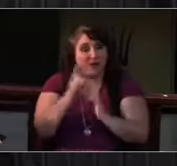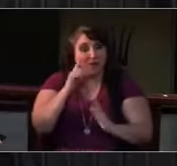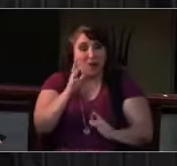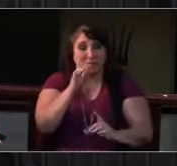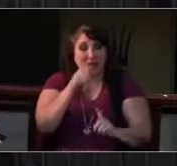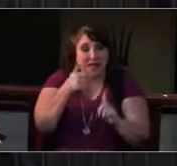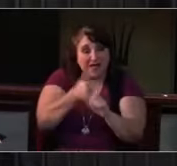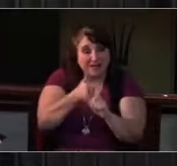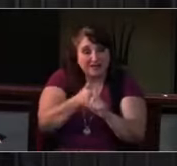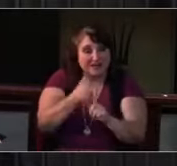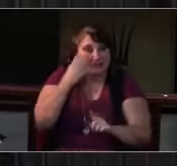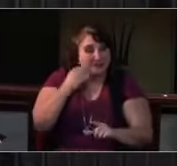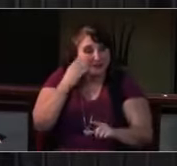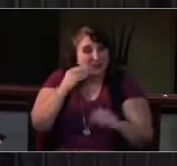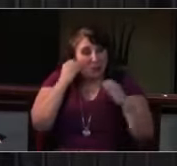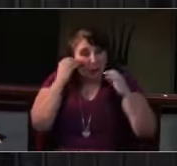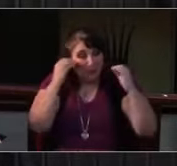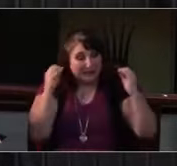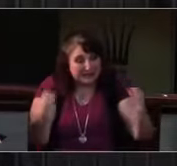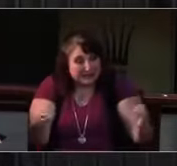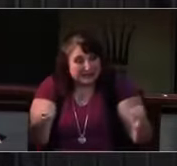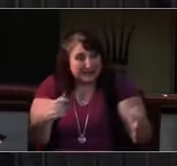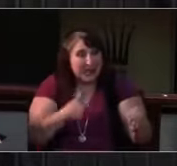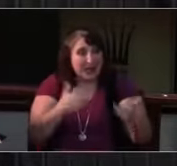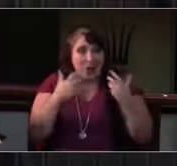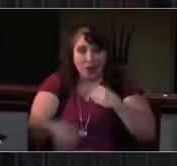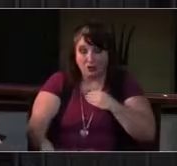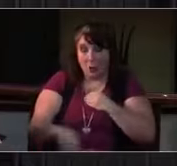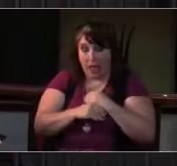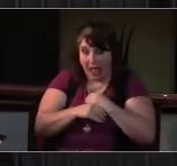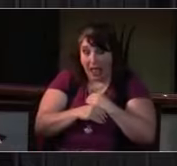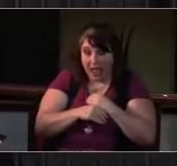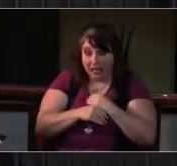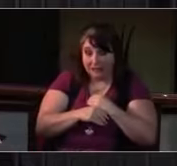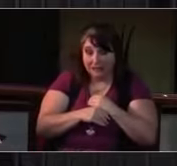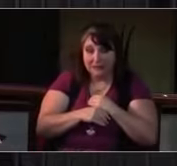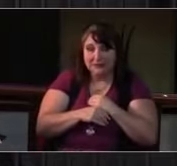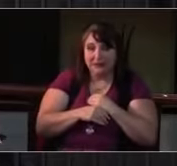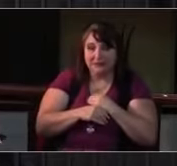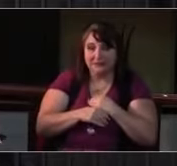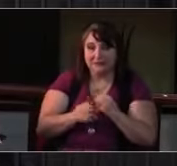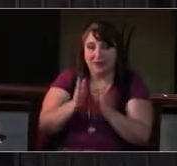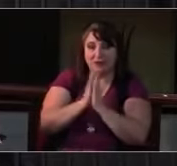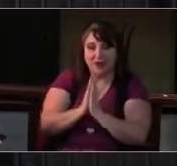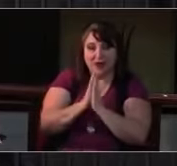God in your mercy [response] Receive our prayer. For Pastor Ralph Midtlyng, healing